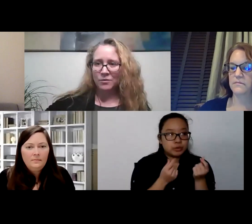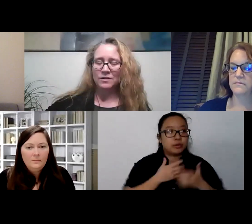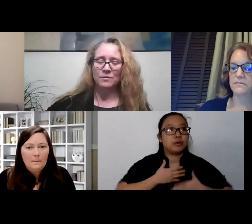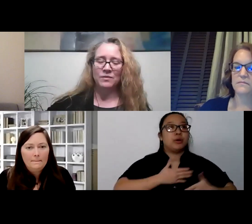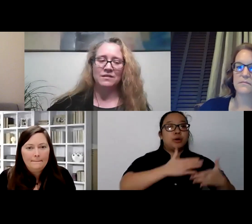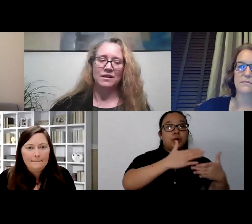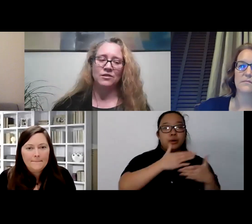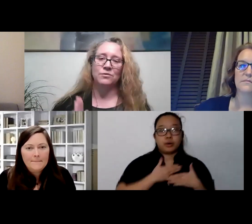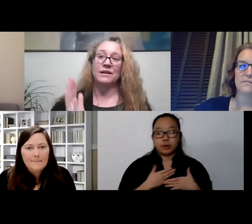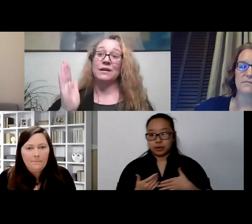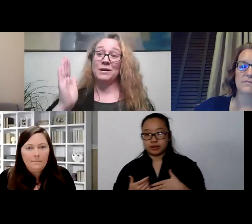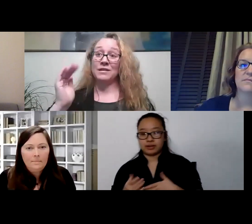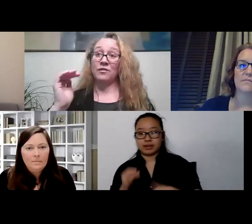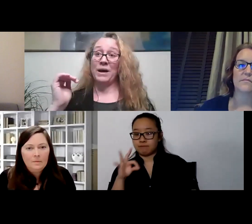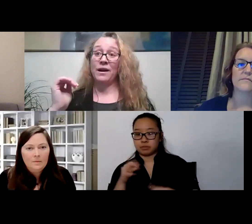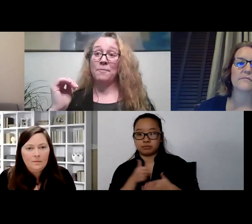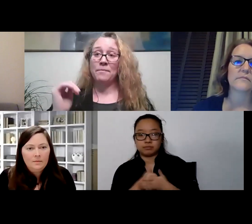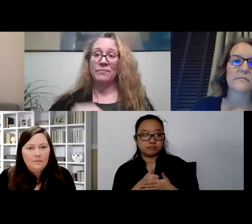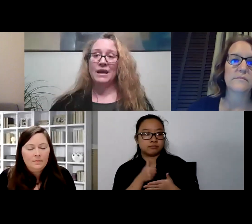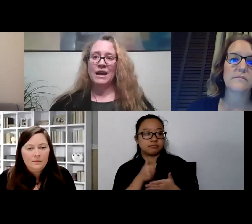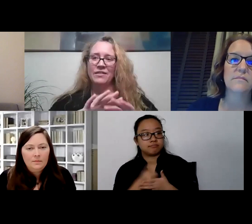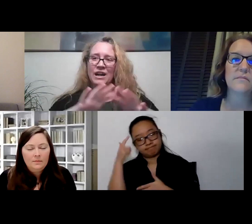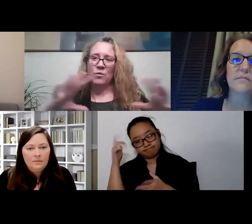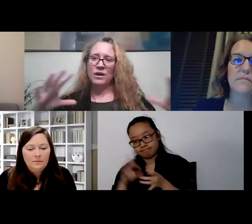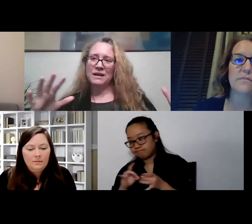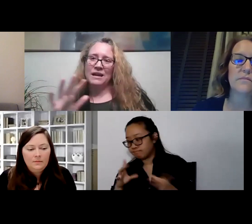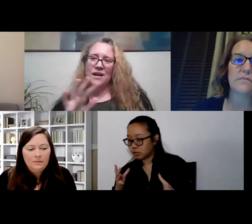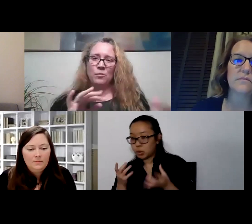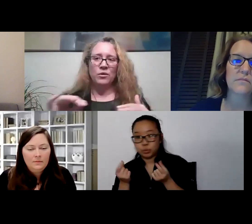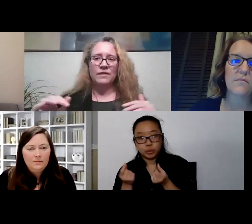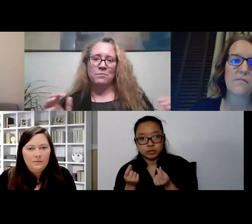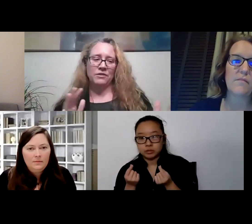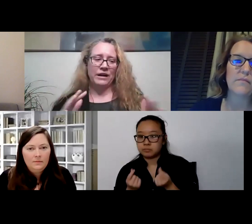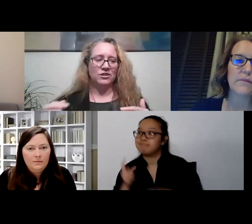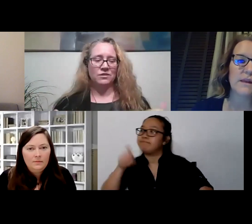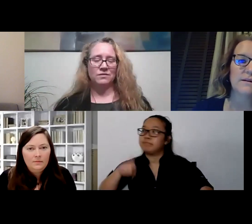What are some things I can do to regulate myself back up? And then I wanna be more in that mid range